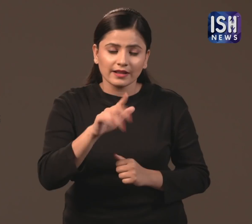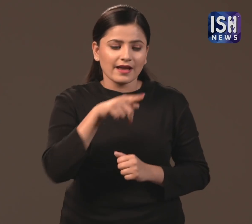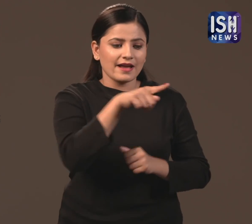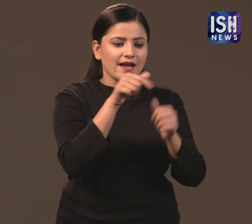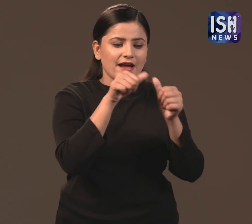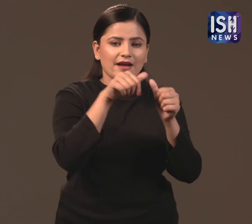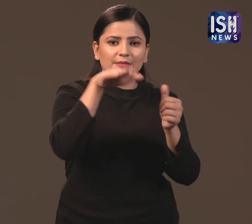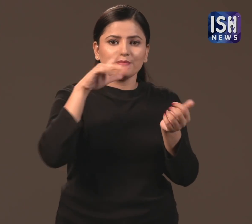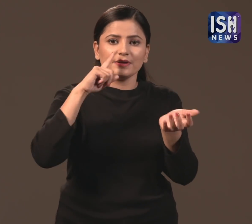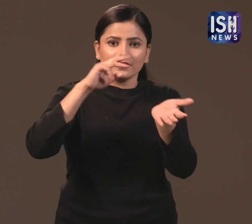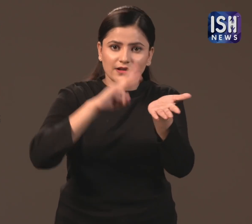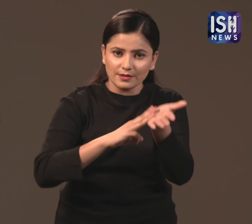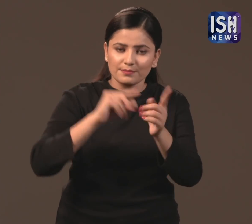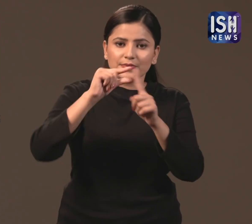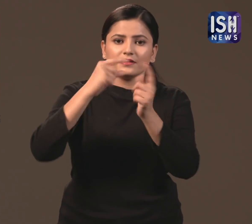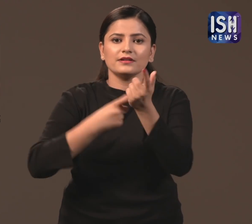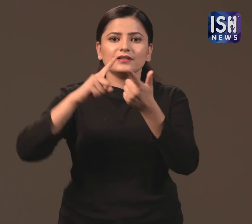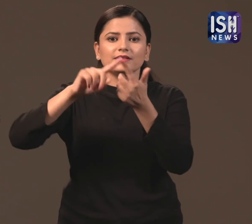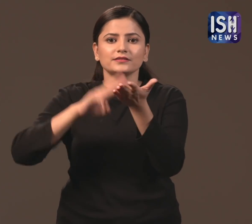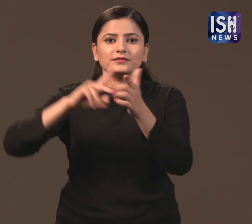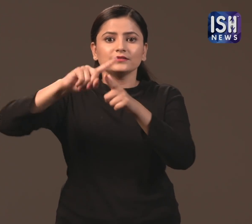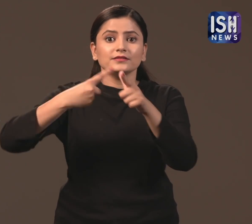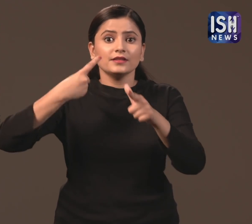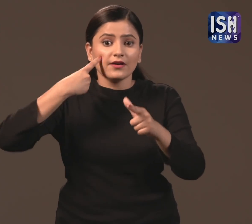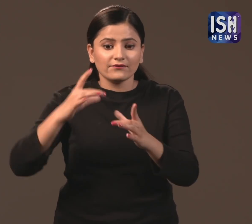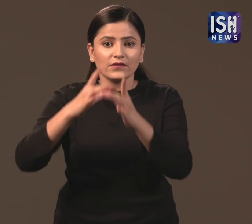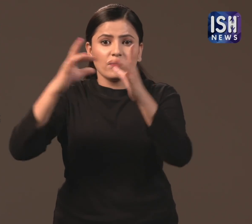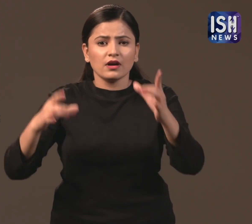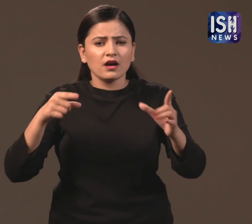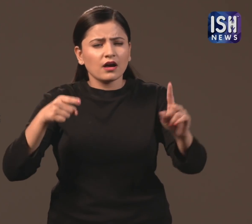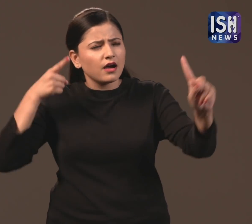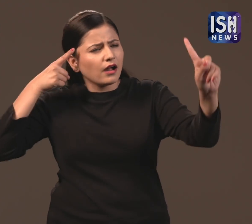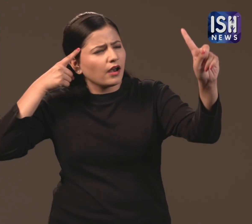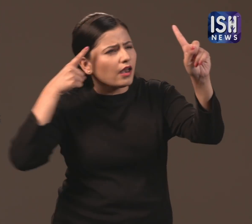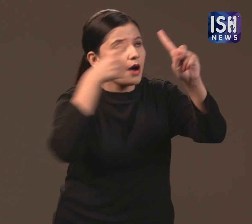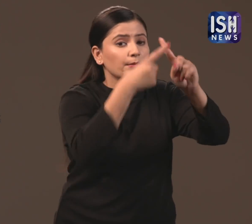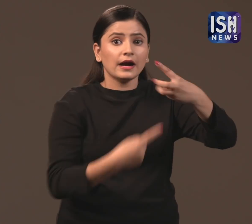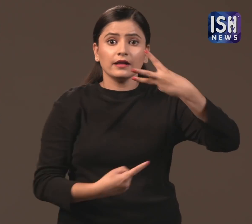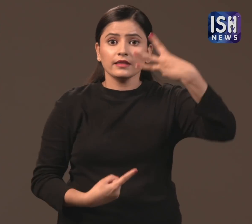The “Azim Premji Foundation” has three objectives.